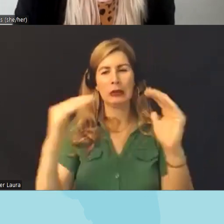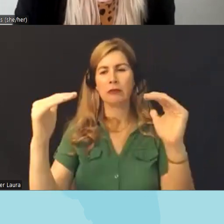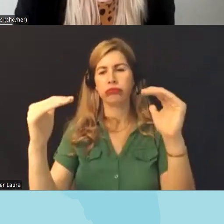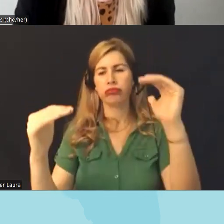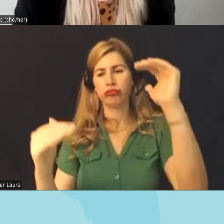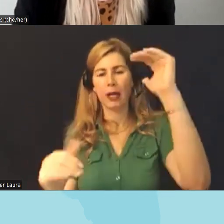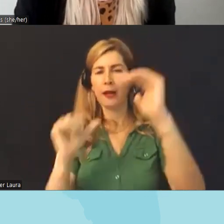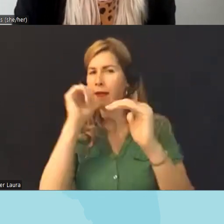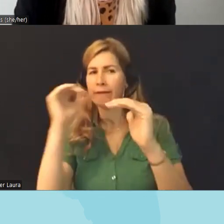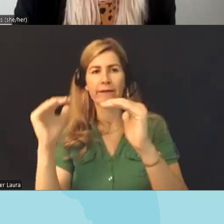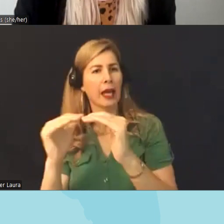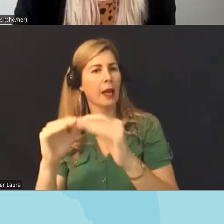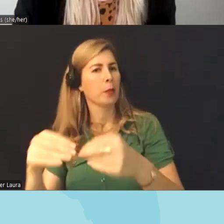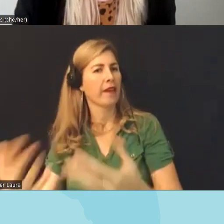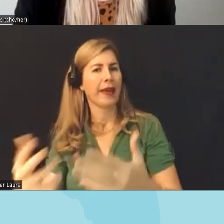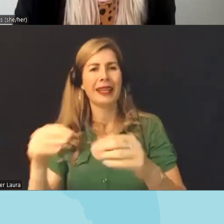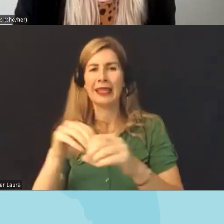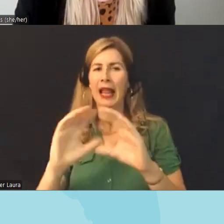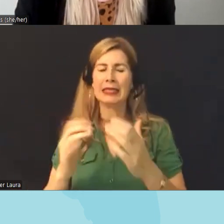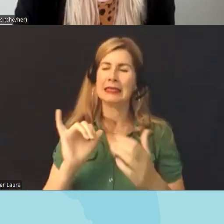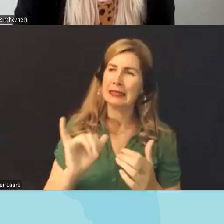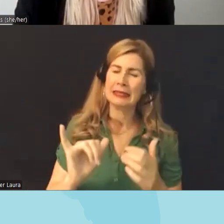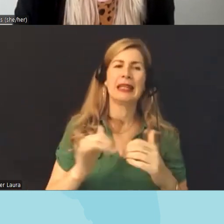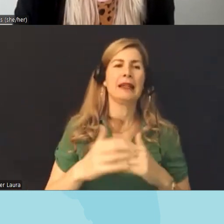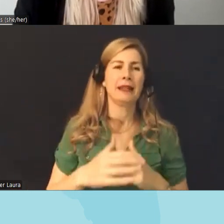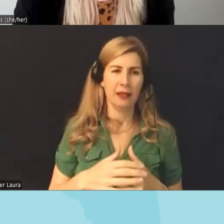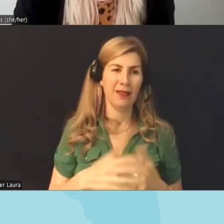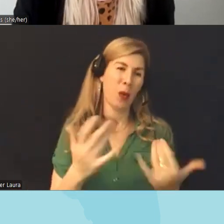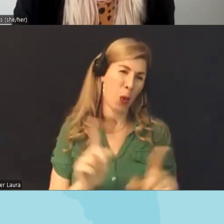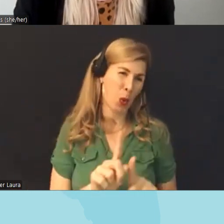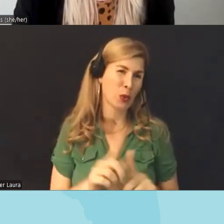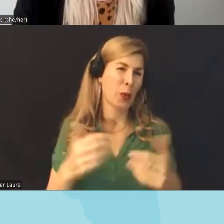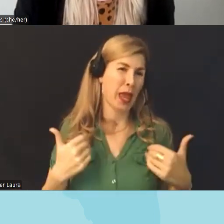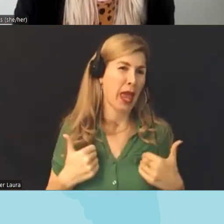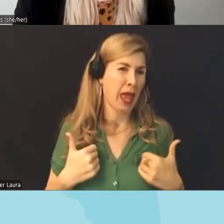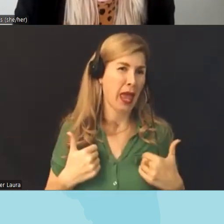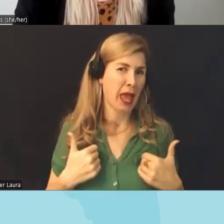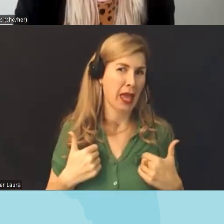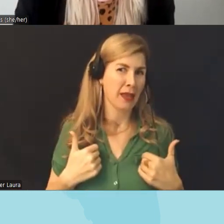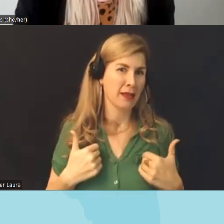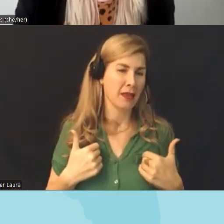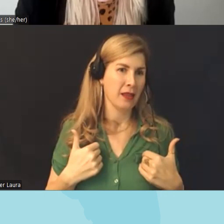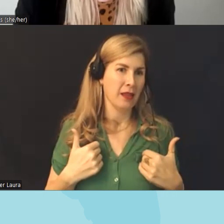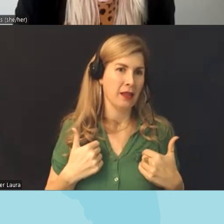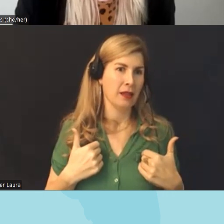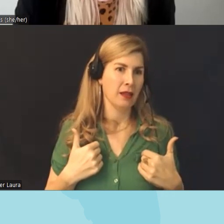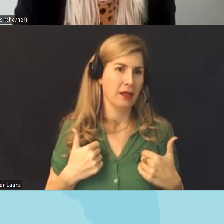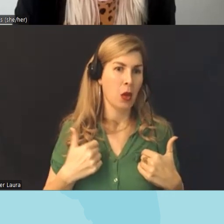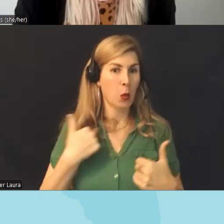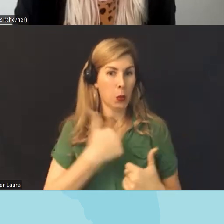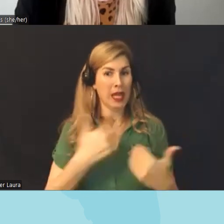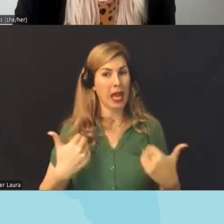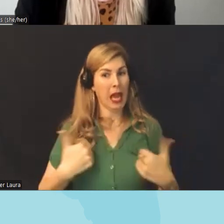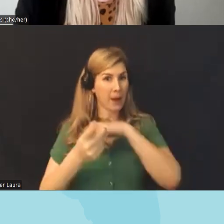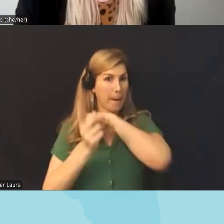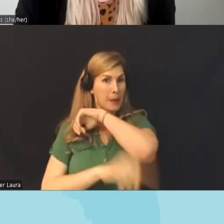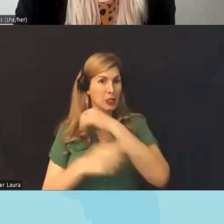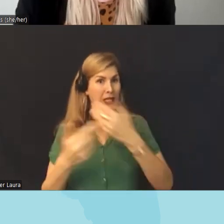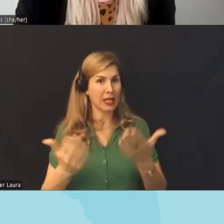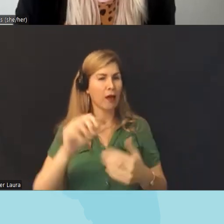also have um punishments that uh my understanding is people in other states find surprising uh so